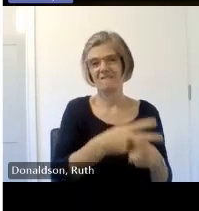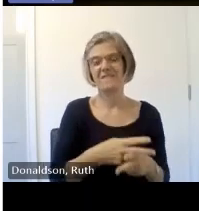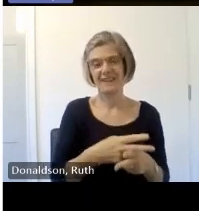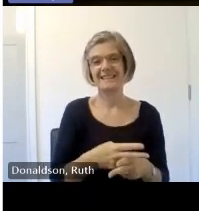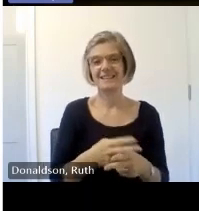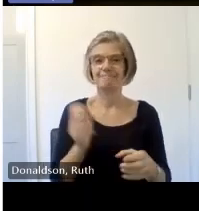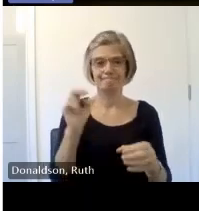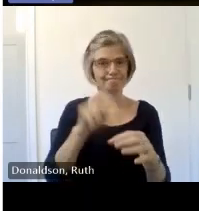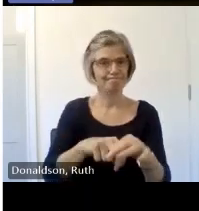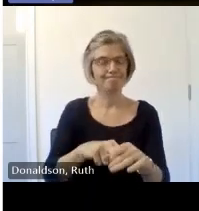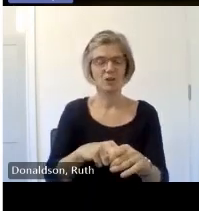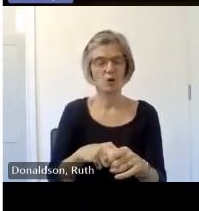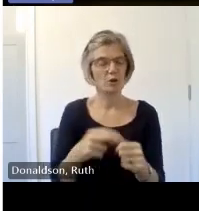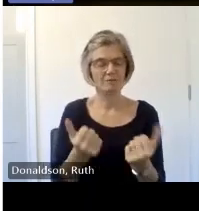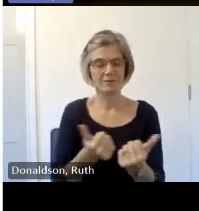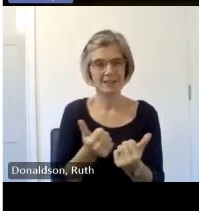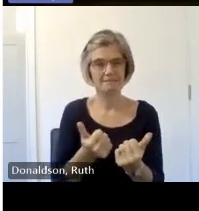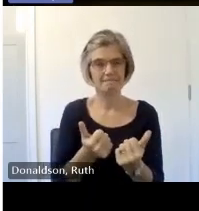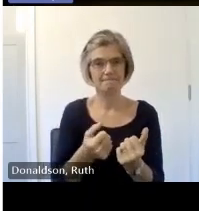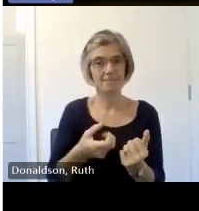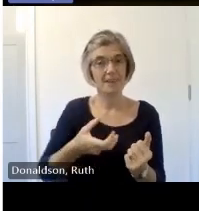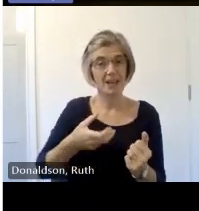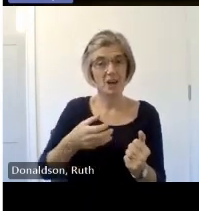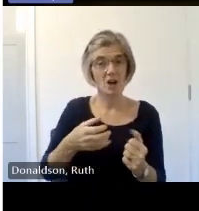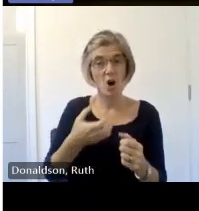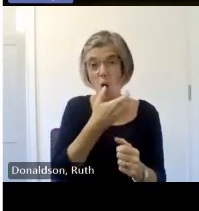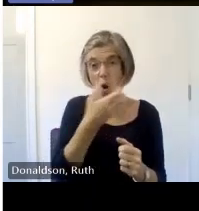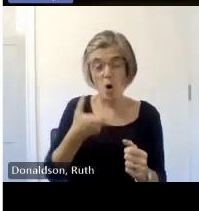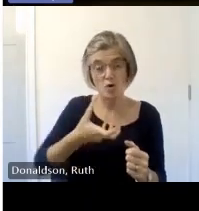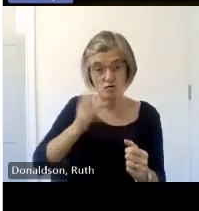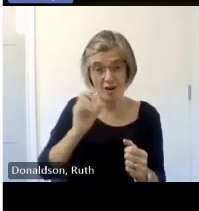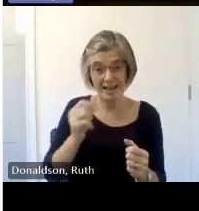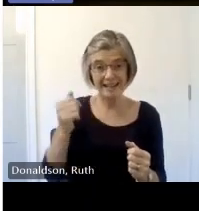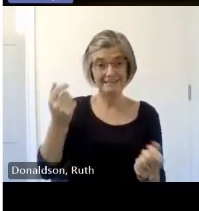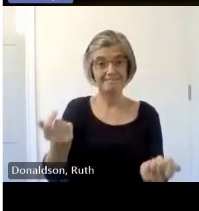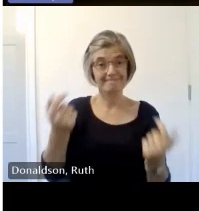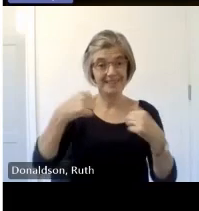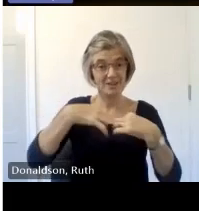bring teas and coffees in here unless youve got a lid on very important information and now for